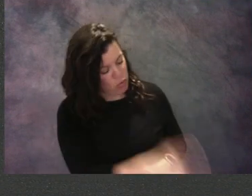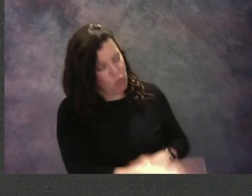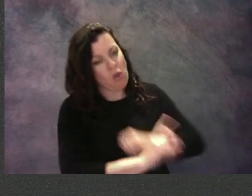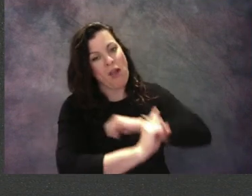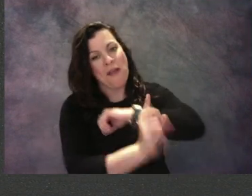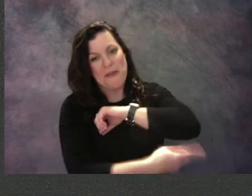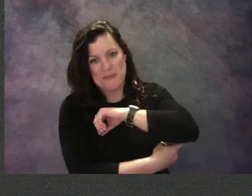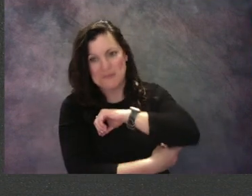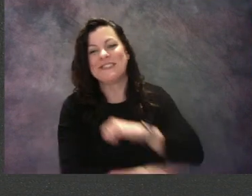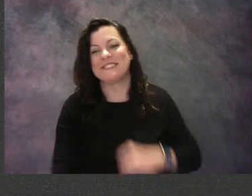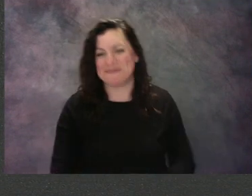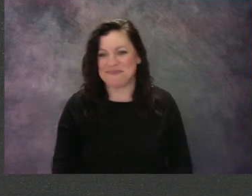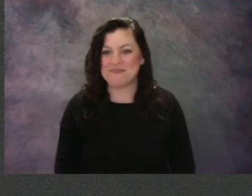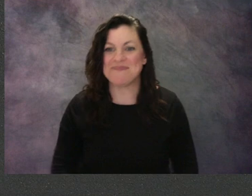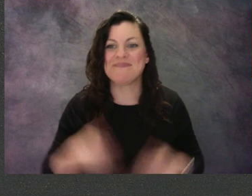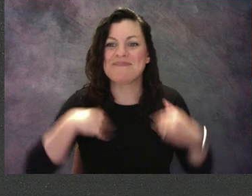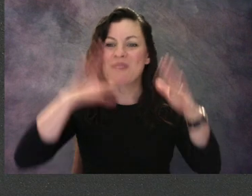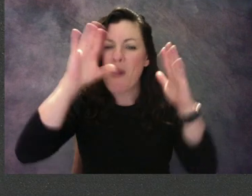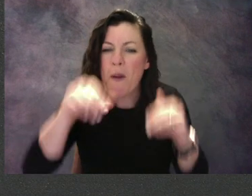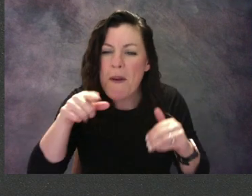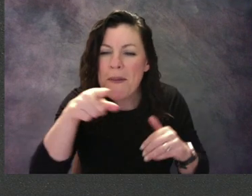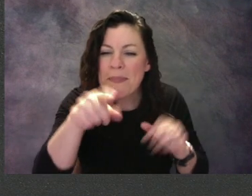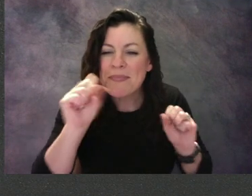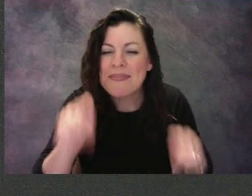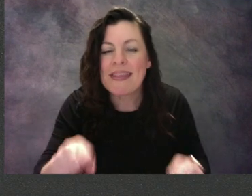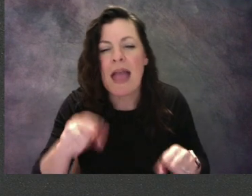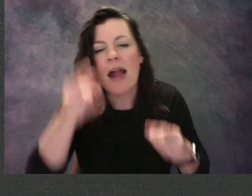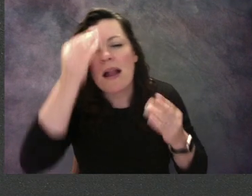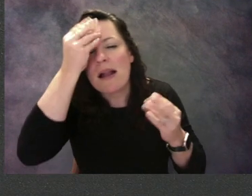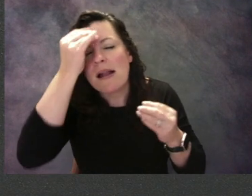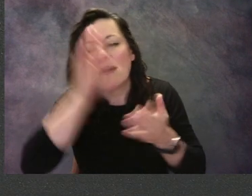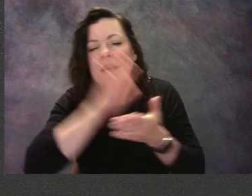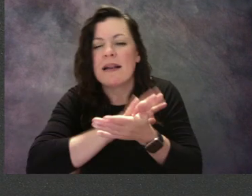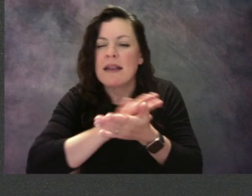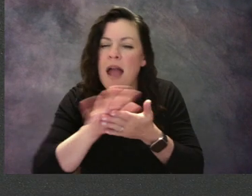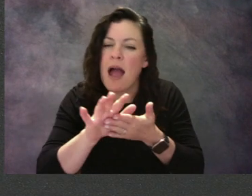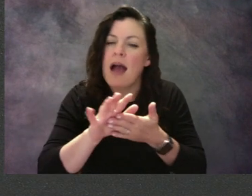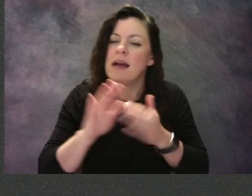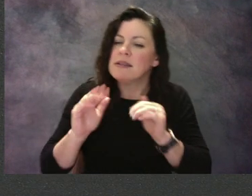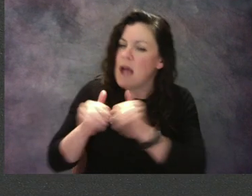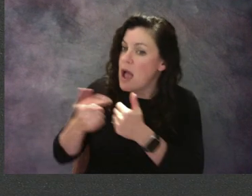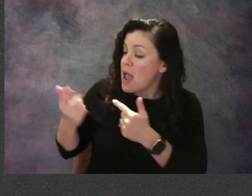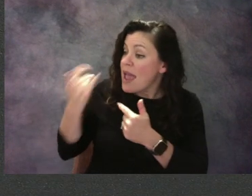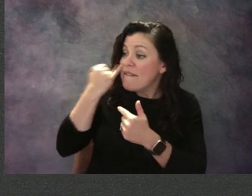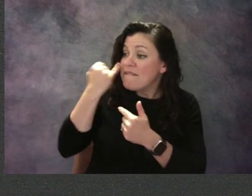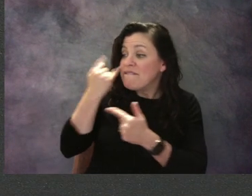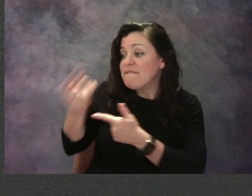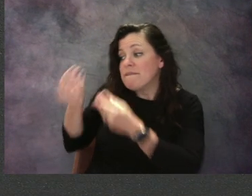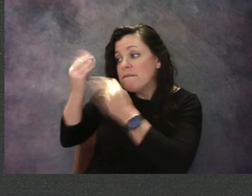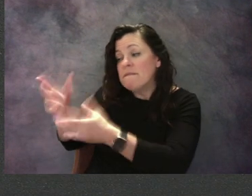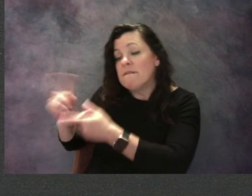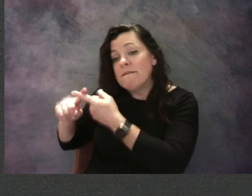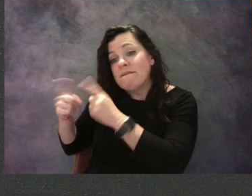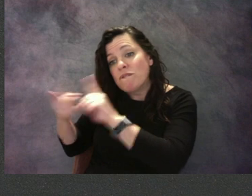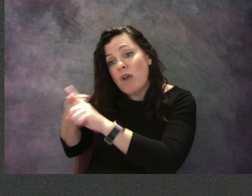And I hope you were able to think some kind things to say to your stuffed animal or the person you are working with today.